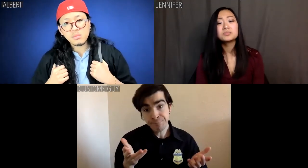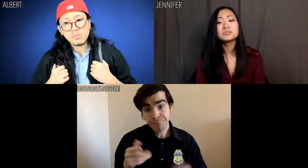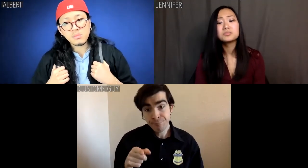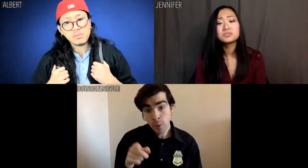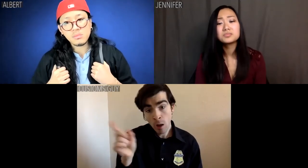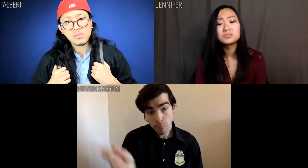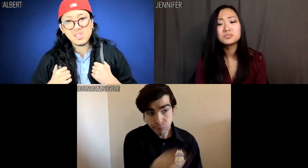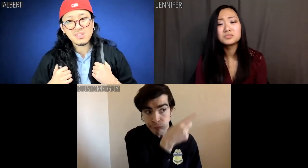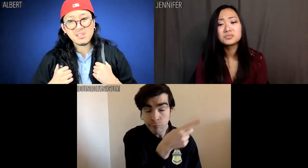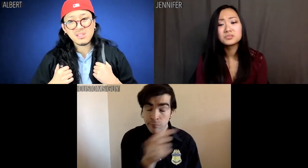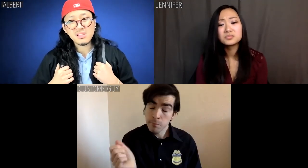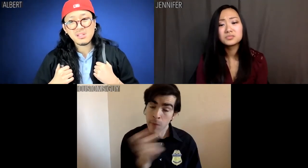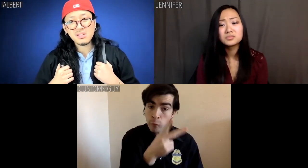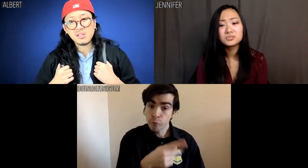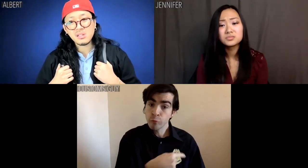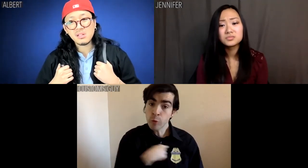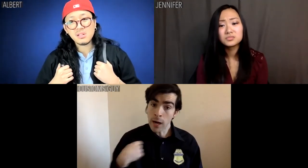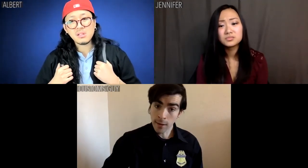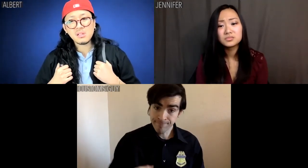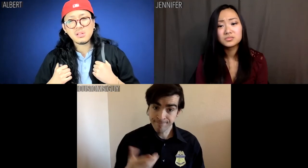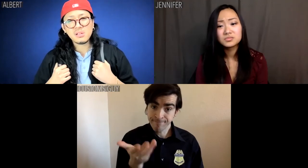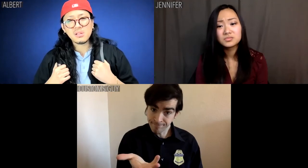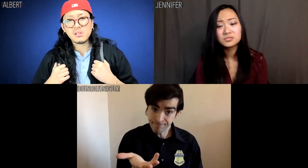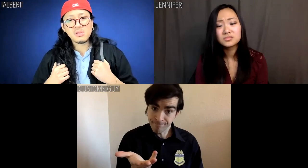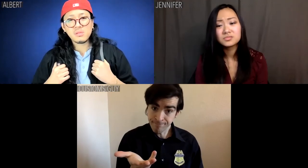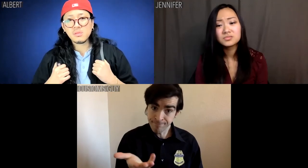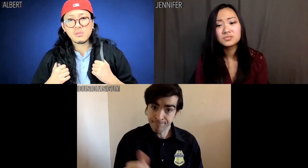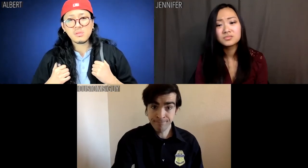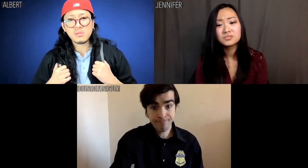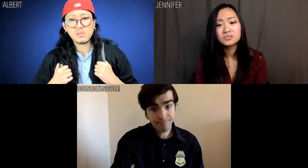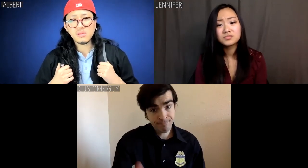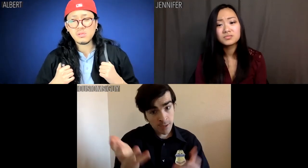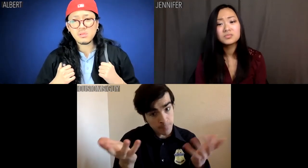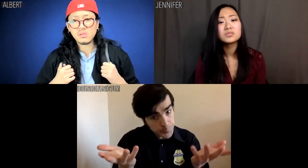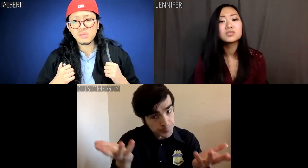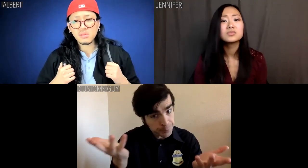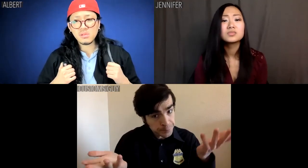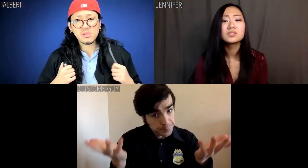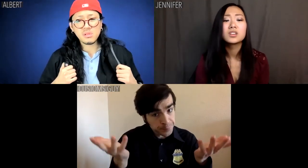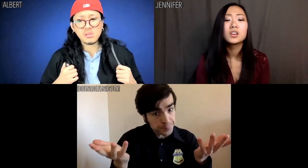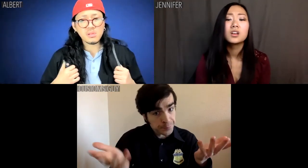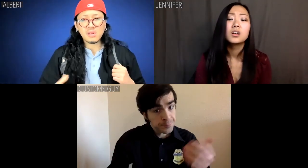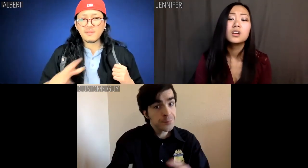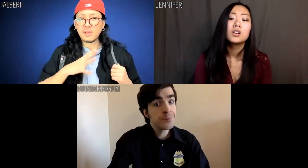at which point you'll go back where you came from. Up to you...